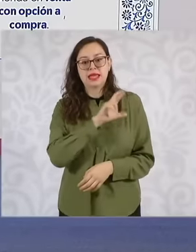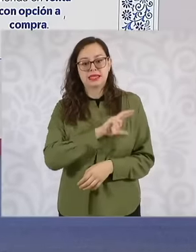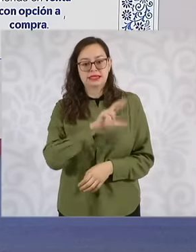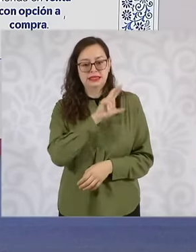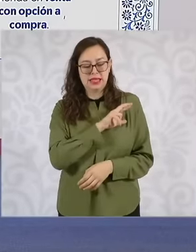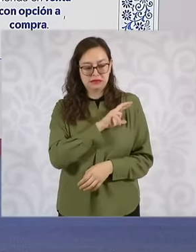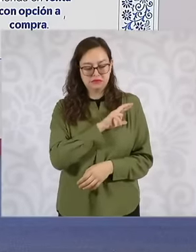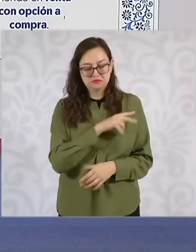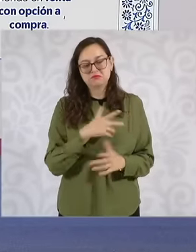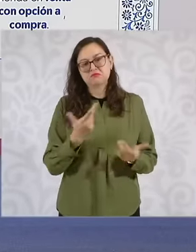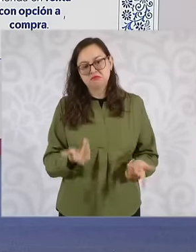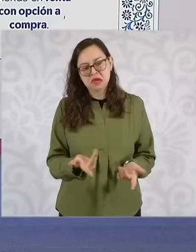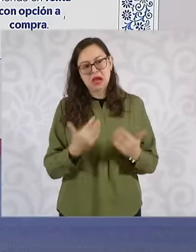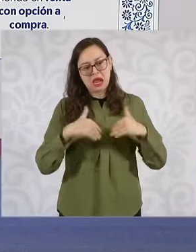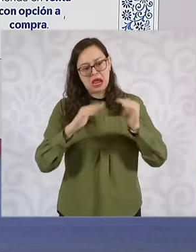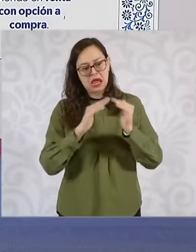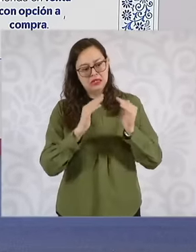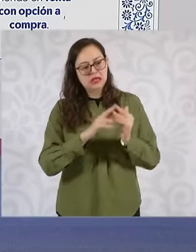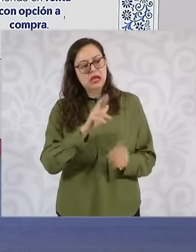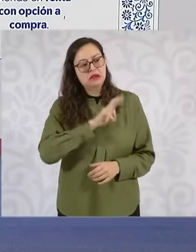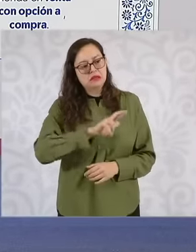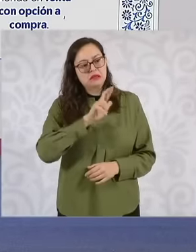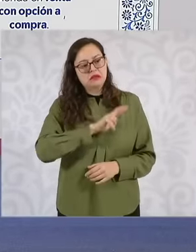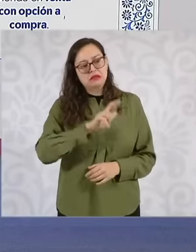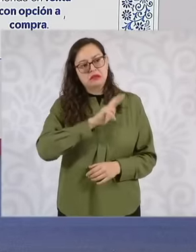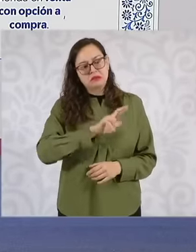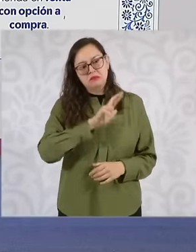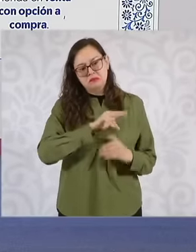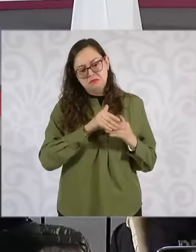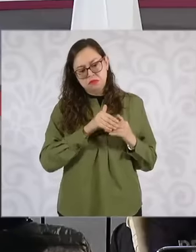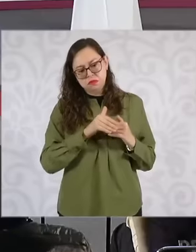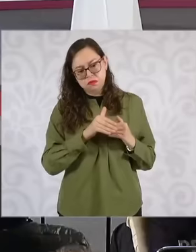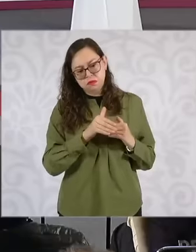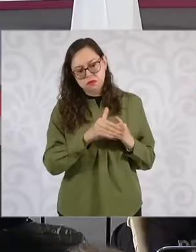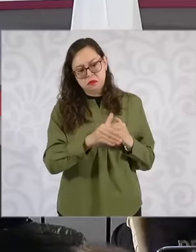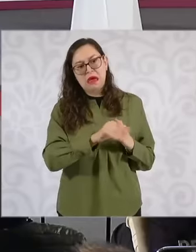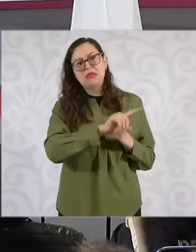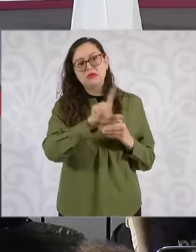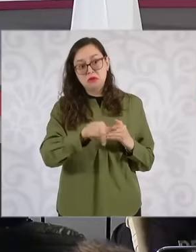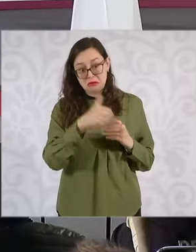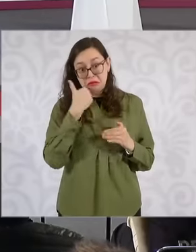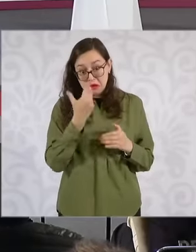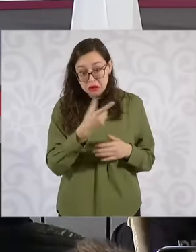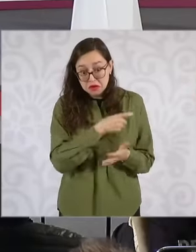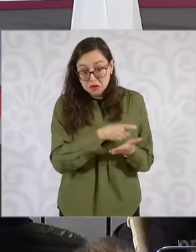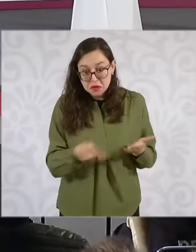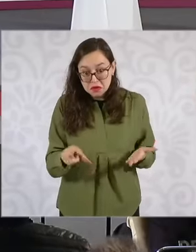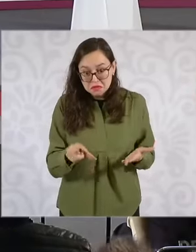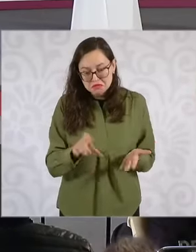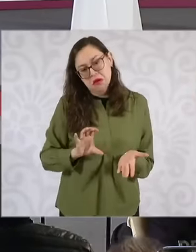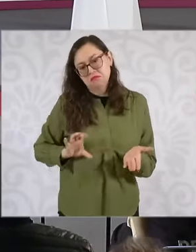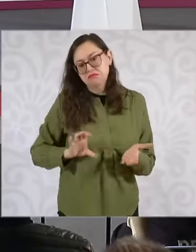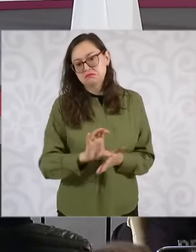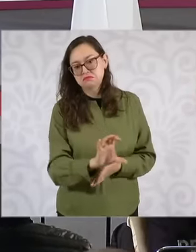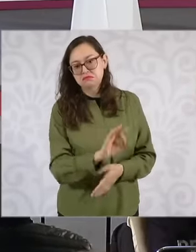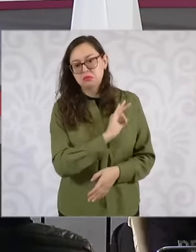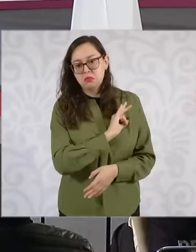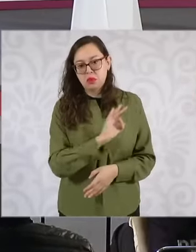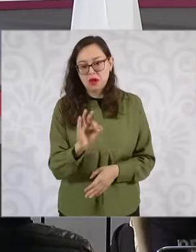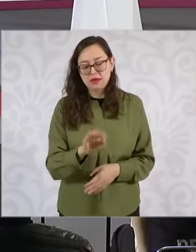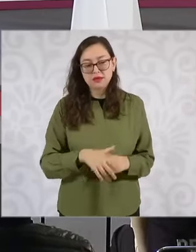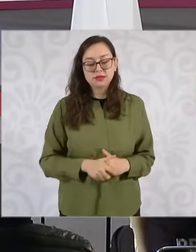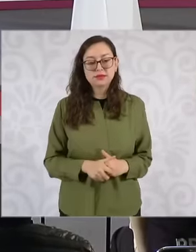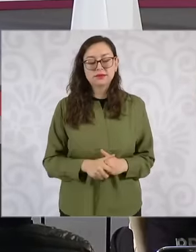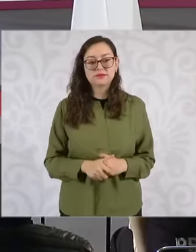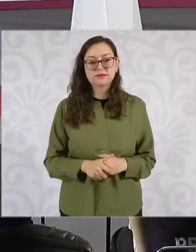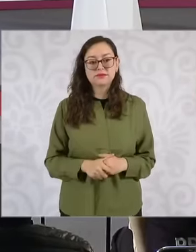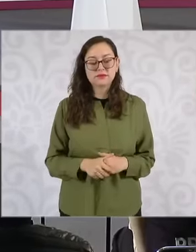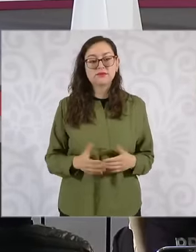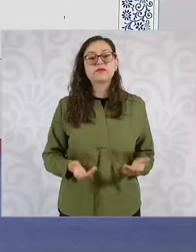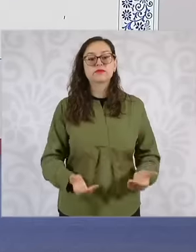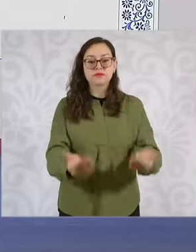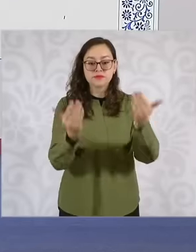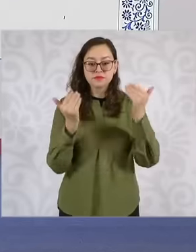buy. This program is important. Please continue, in properties owned by Infonavid,